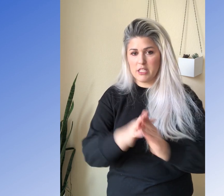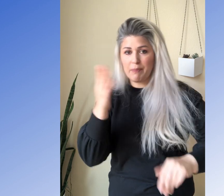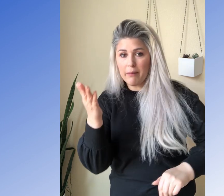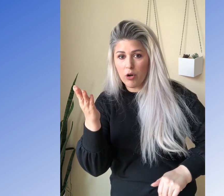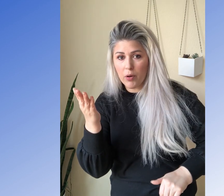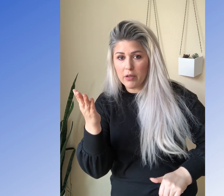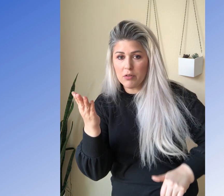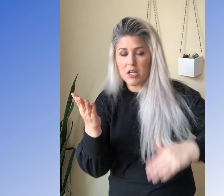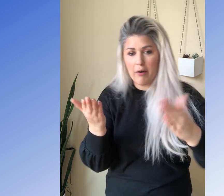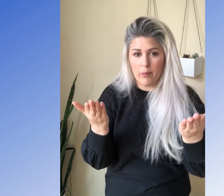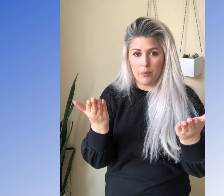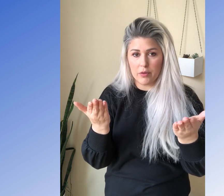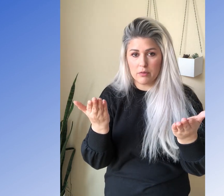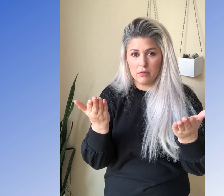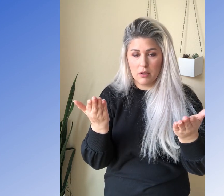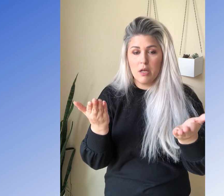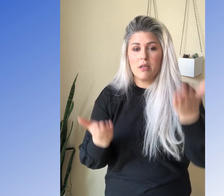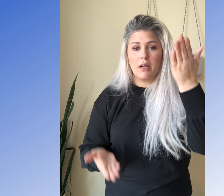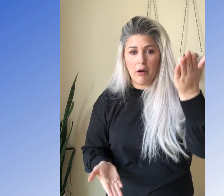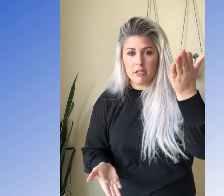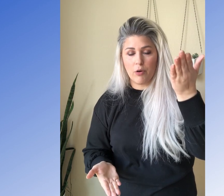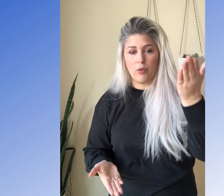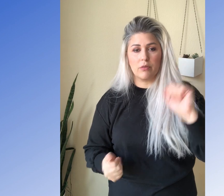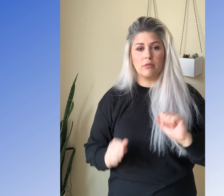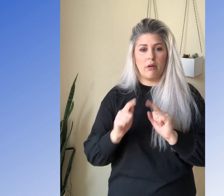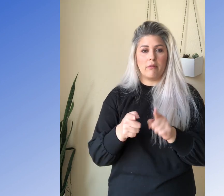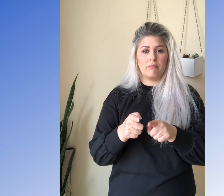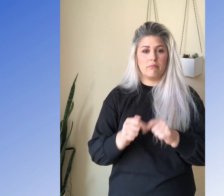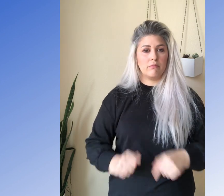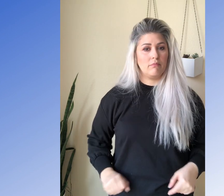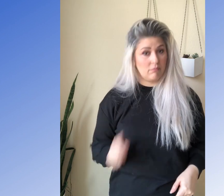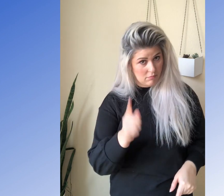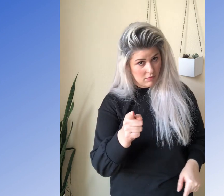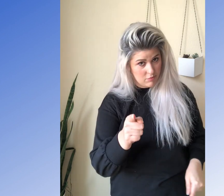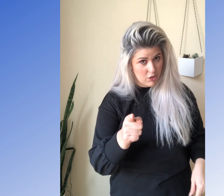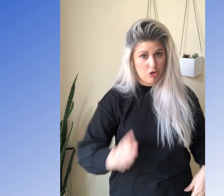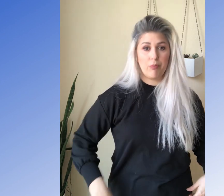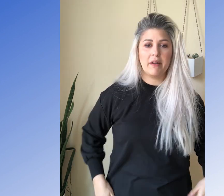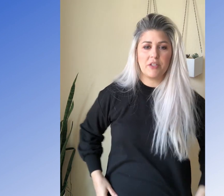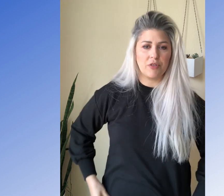Is speed more important or is clarity more important? Clarity is more important. All right? Just making sure you're paying attention.